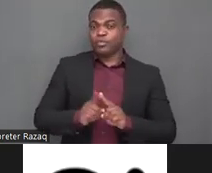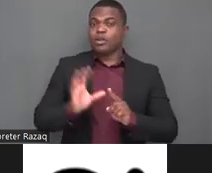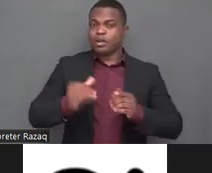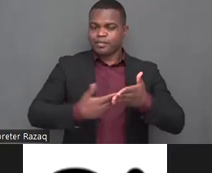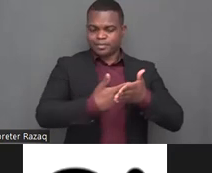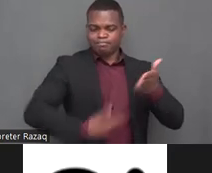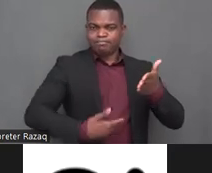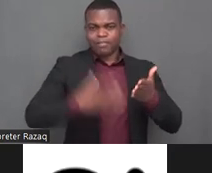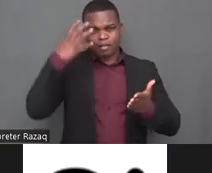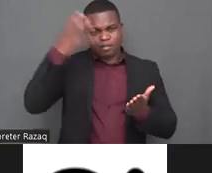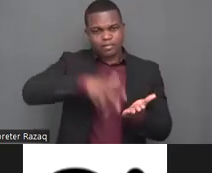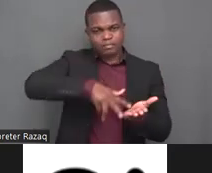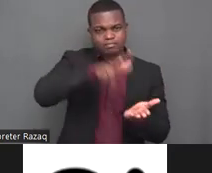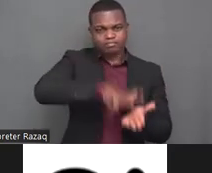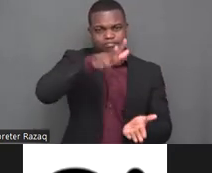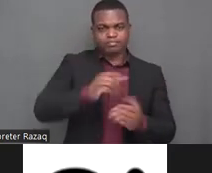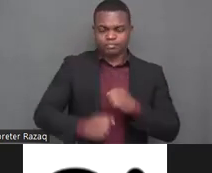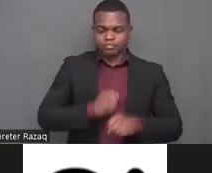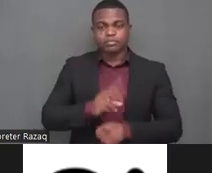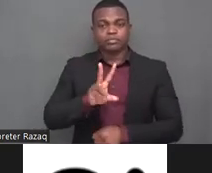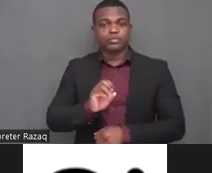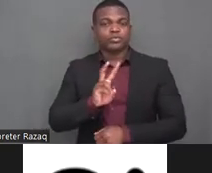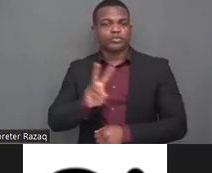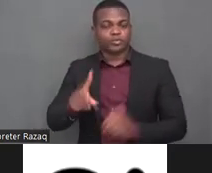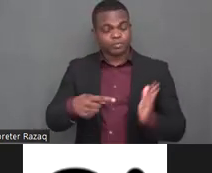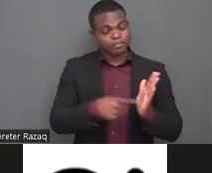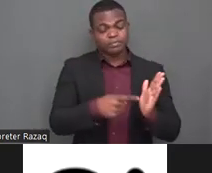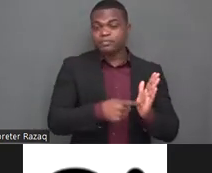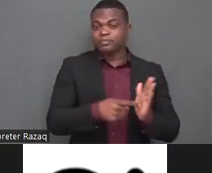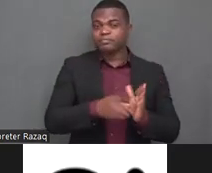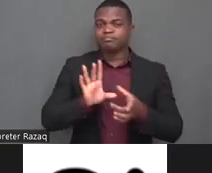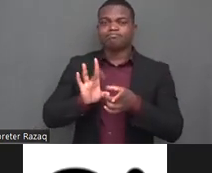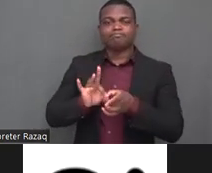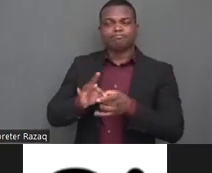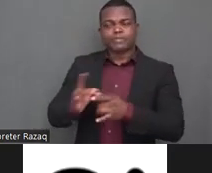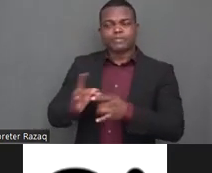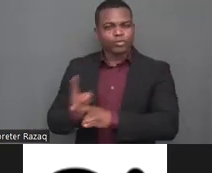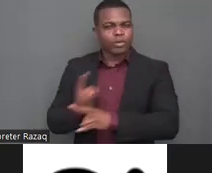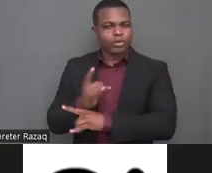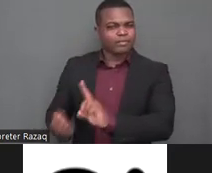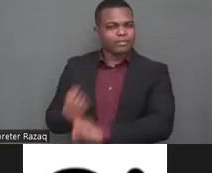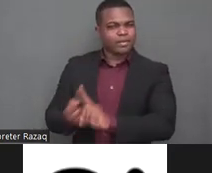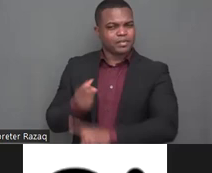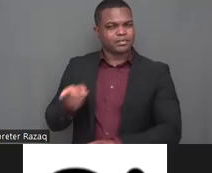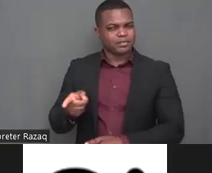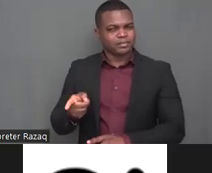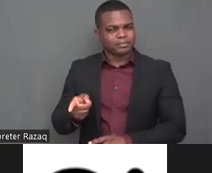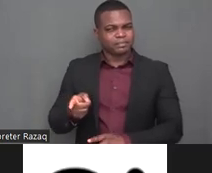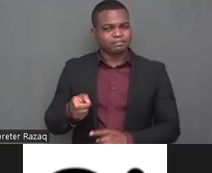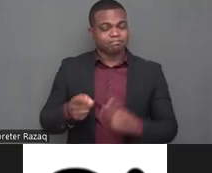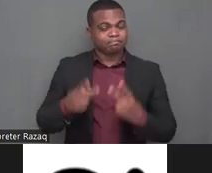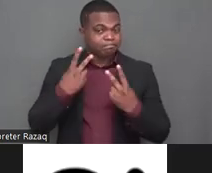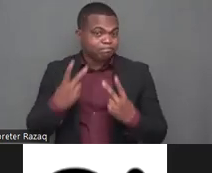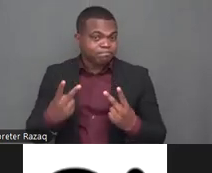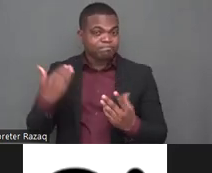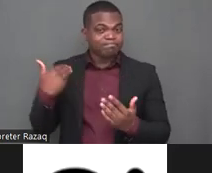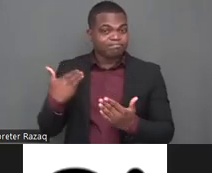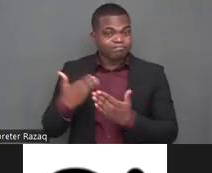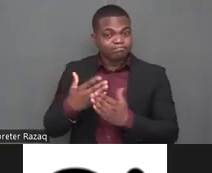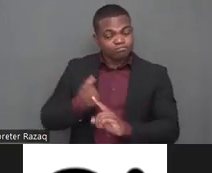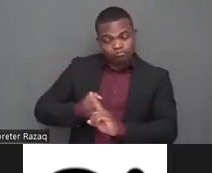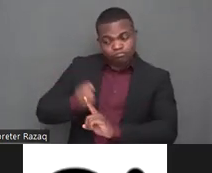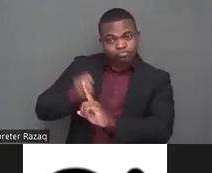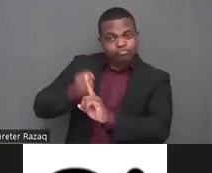we uh succeed in uh advocate uh by by erasing the the draft of uh or deleted the draft